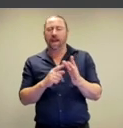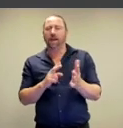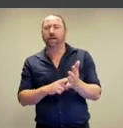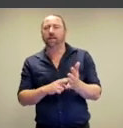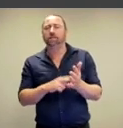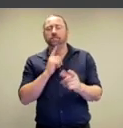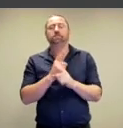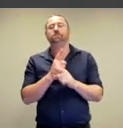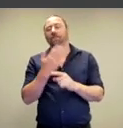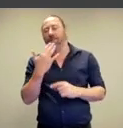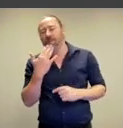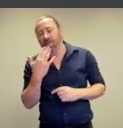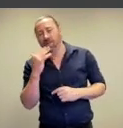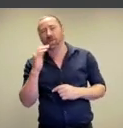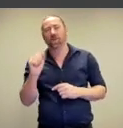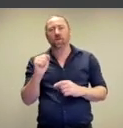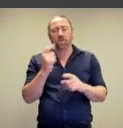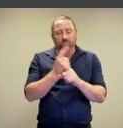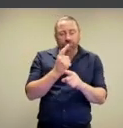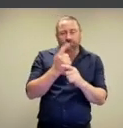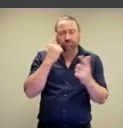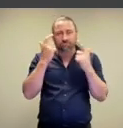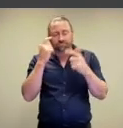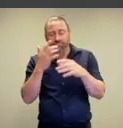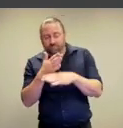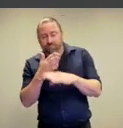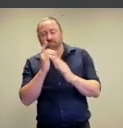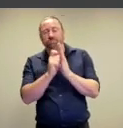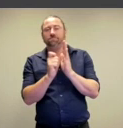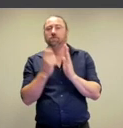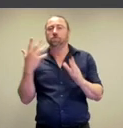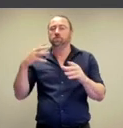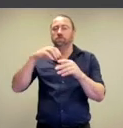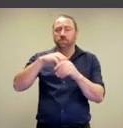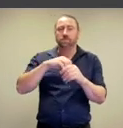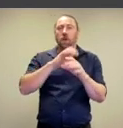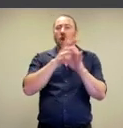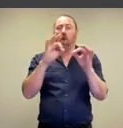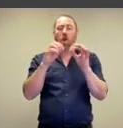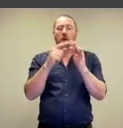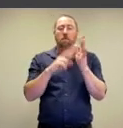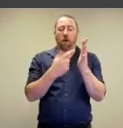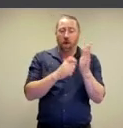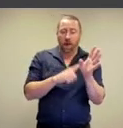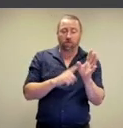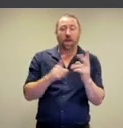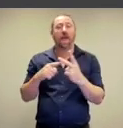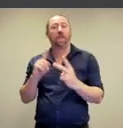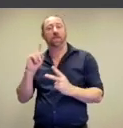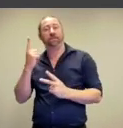And Iliane says, 'really appreciating your efforts to include works